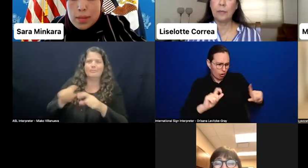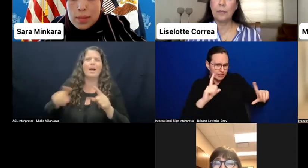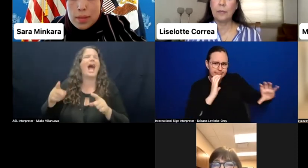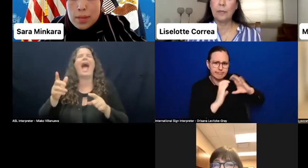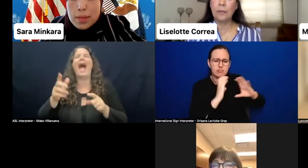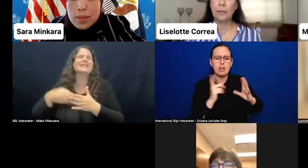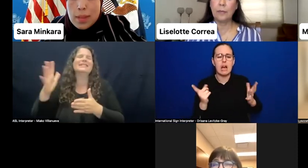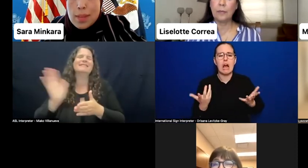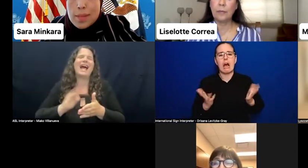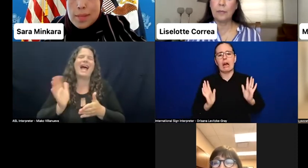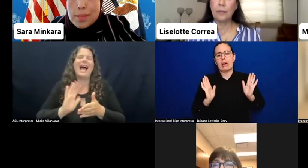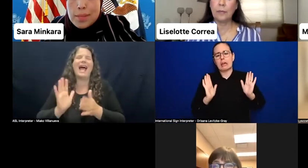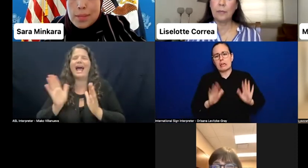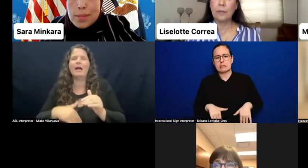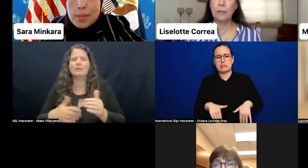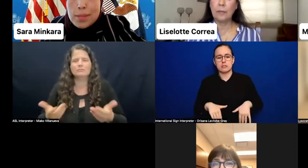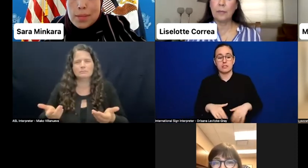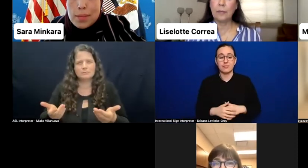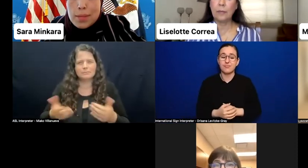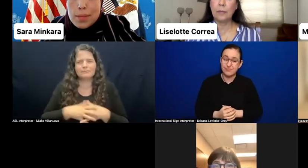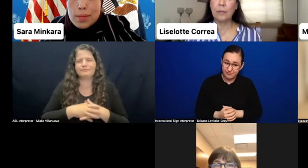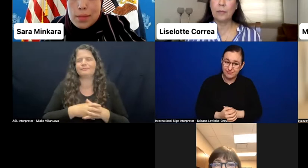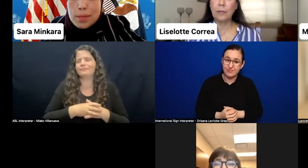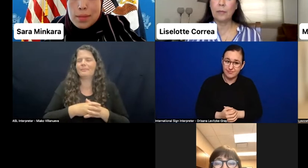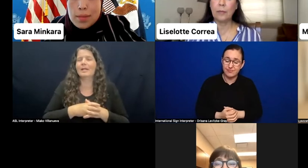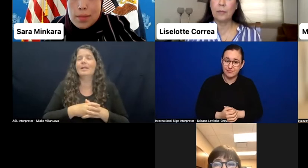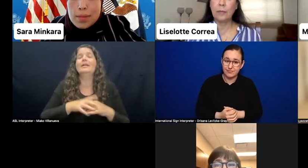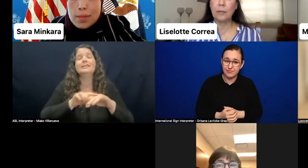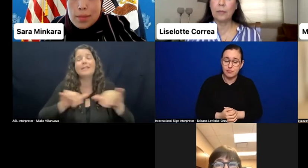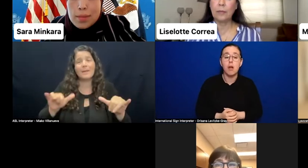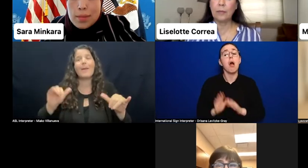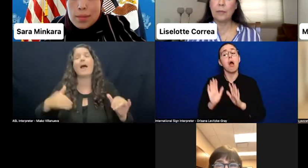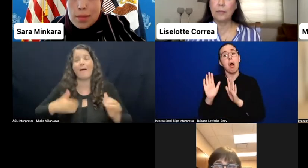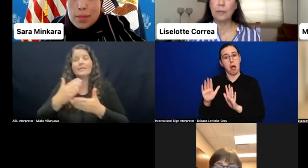But there's good work happening around the world. And we heard several examples.